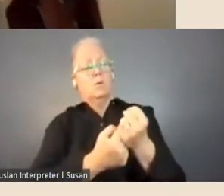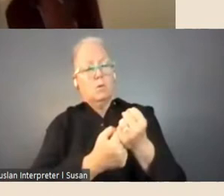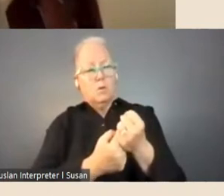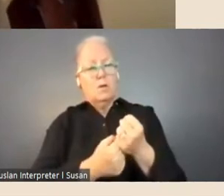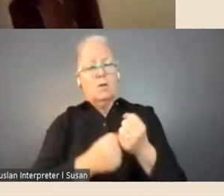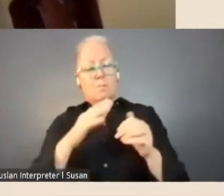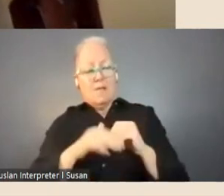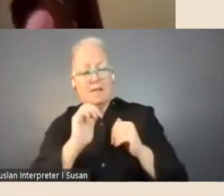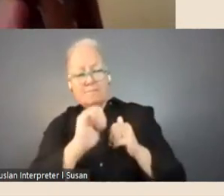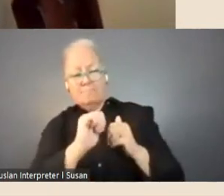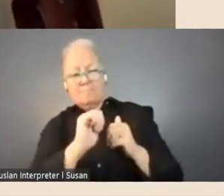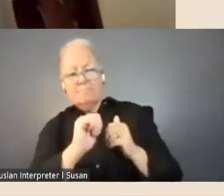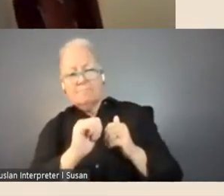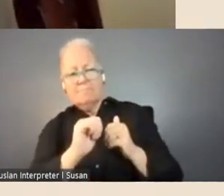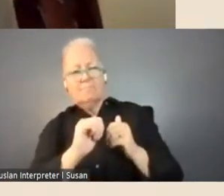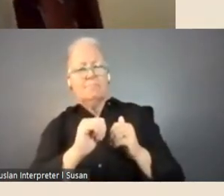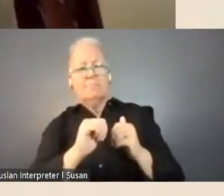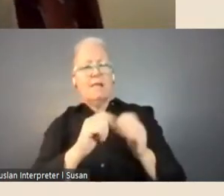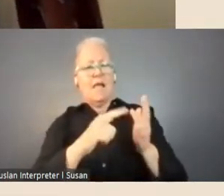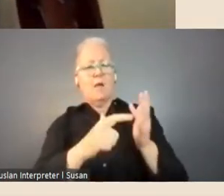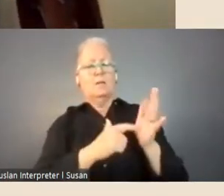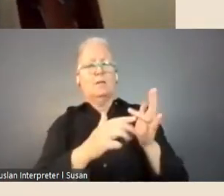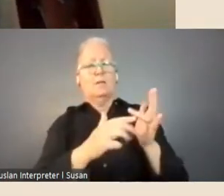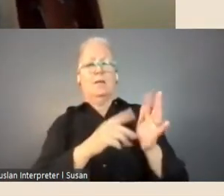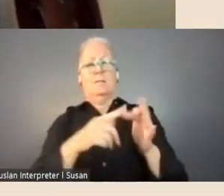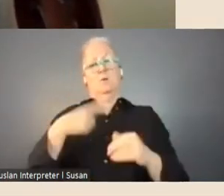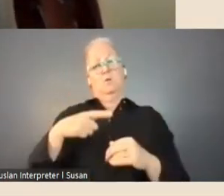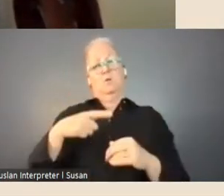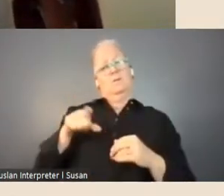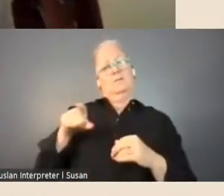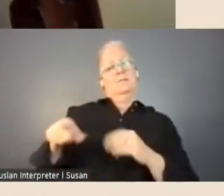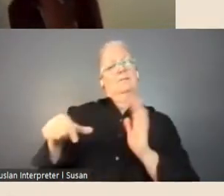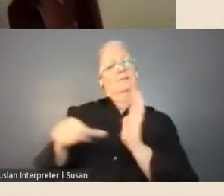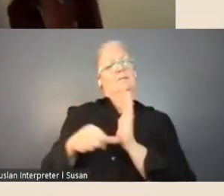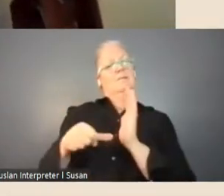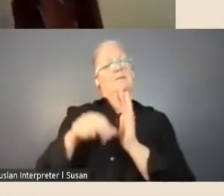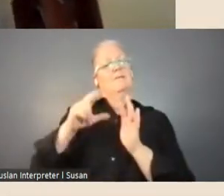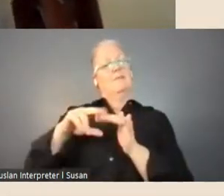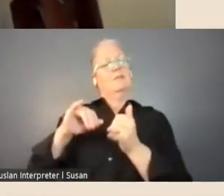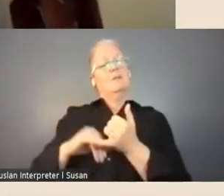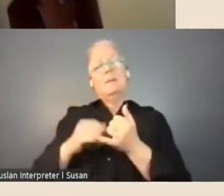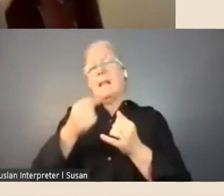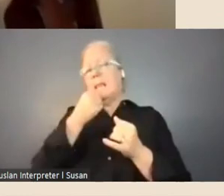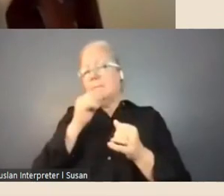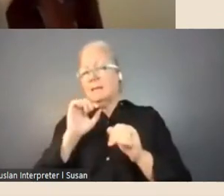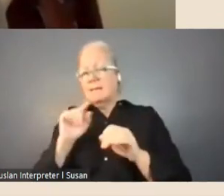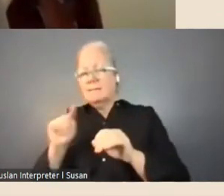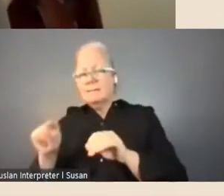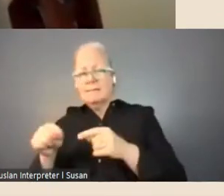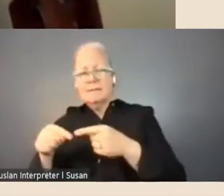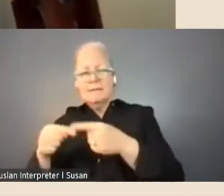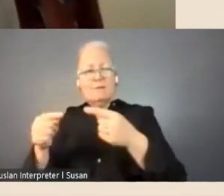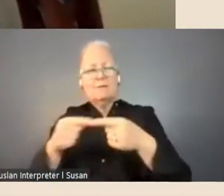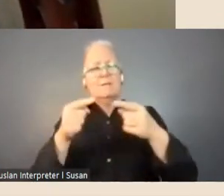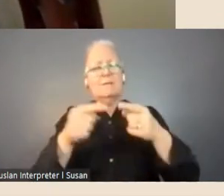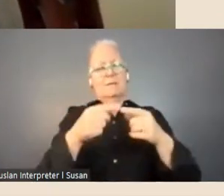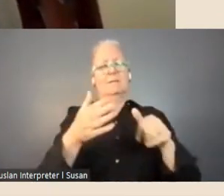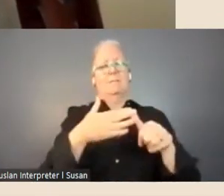as a result of that fellowship, so it's a little bit different for different fellowships, so what I'm going to do with that one is make sure that we provide